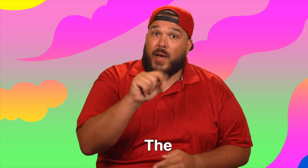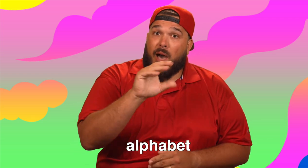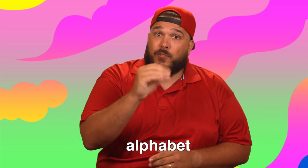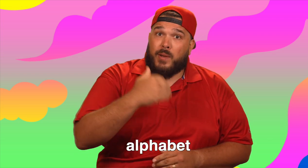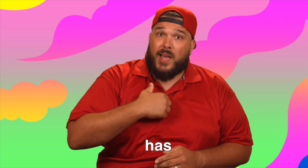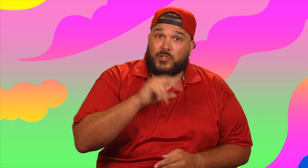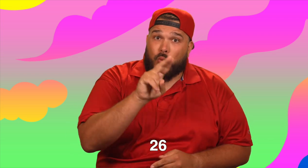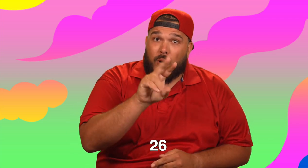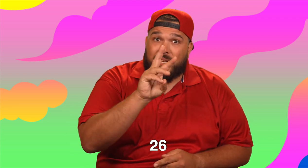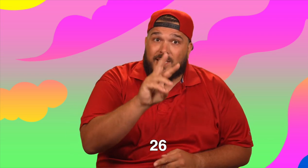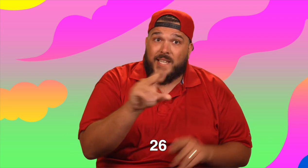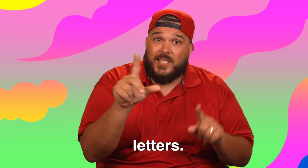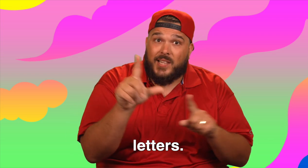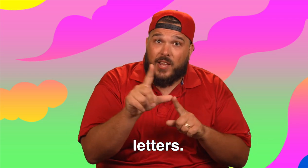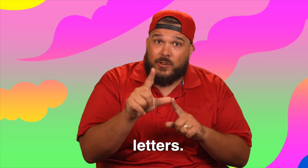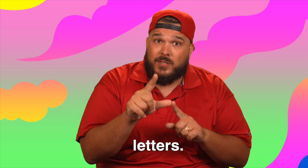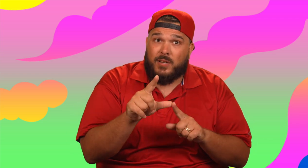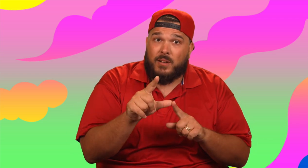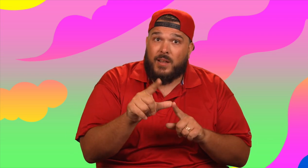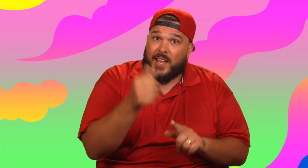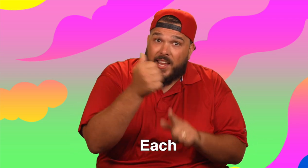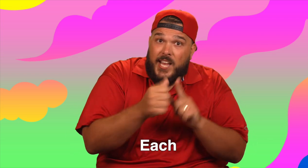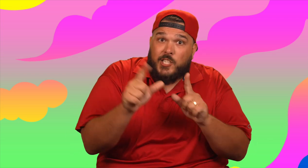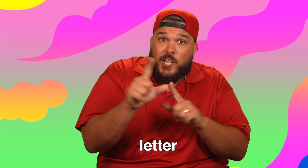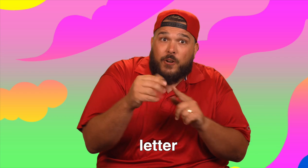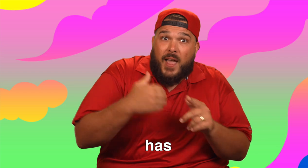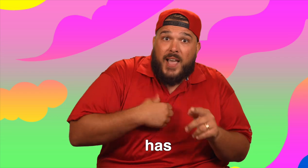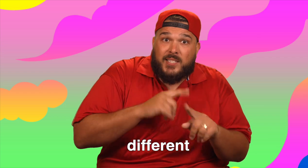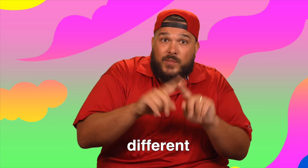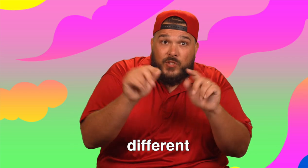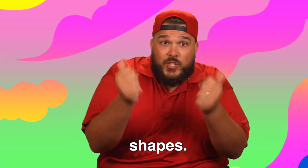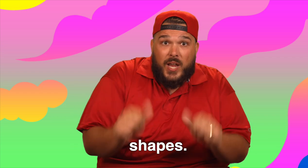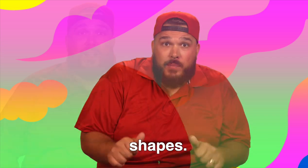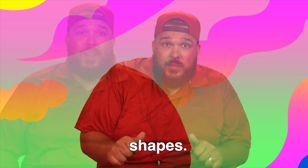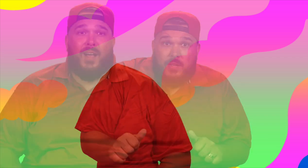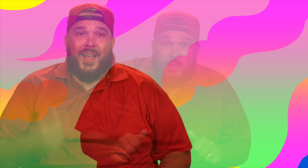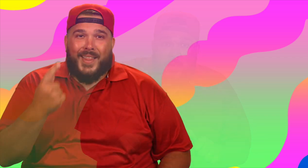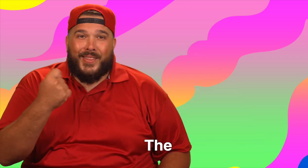The alphabet has 26 letters. Each letter has different shapes.